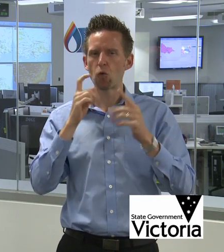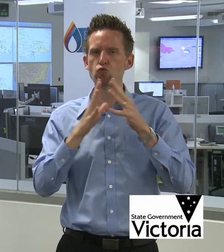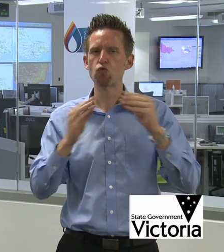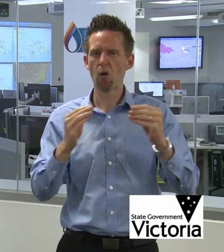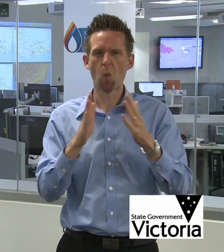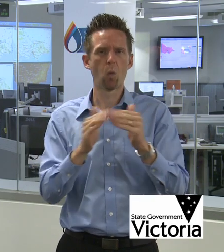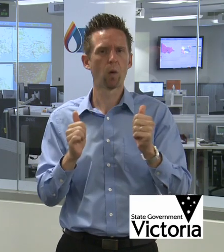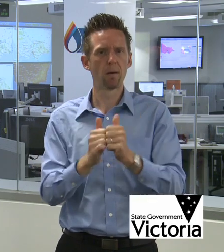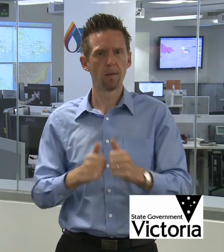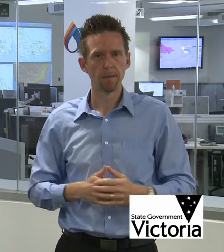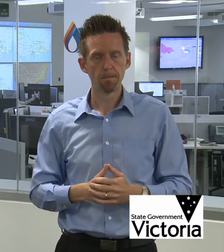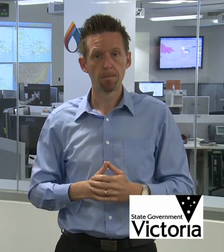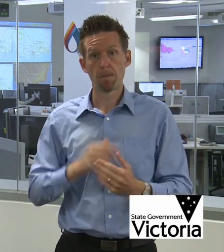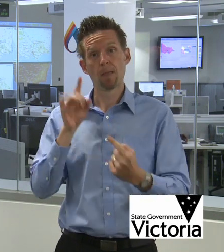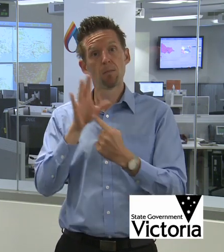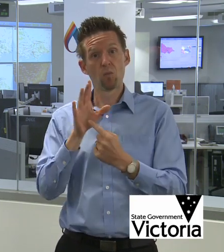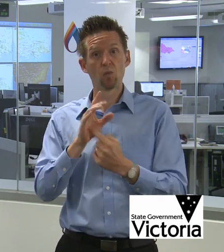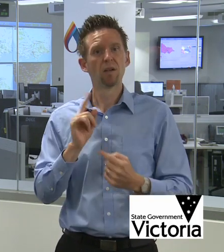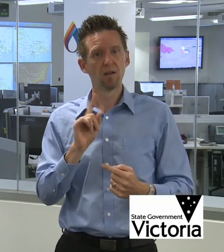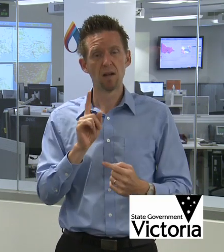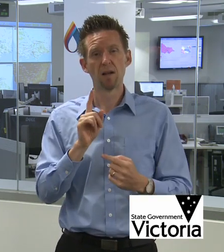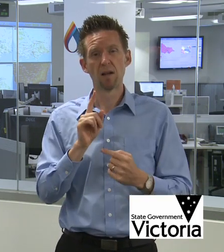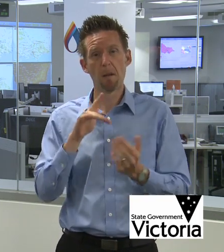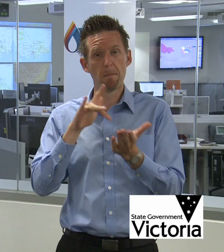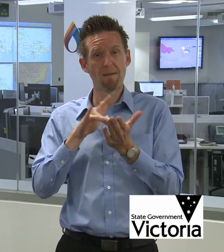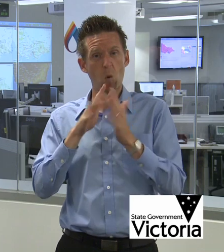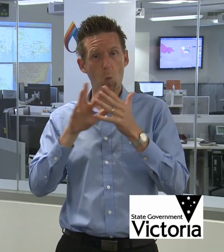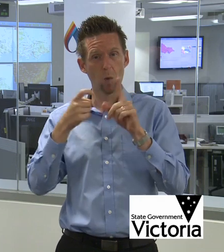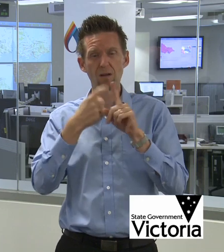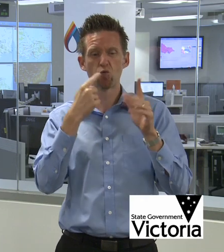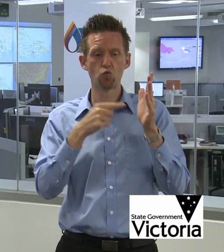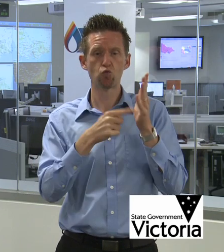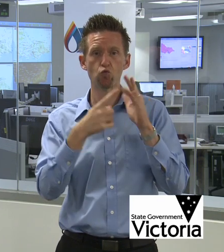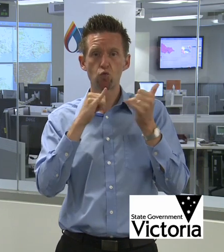I think the key thing is certainly midweek – Tuesday, Wednesday is the critical period